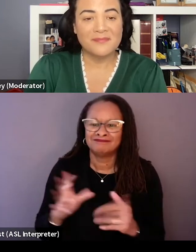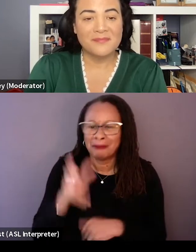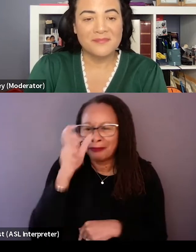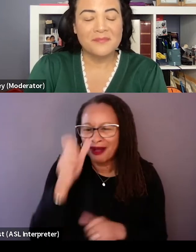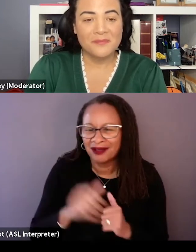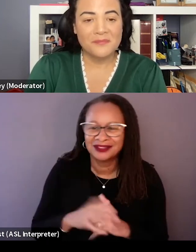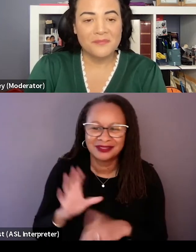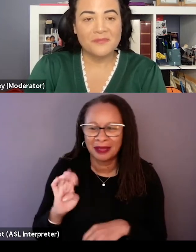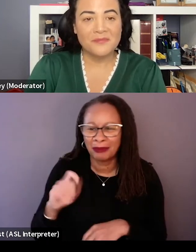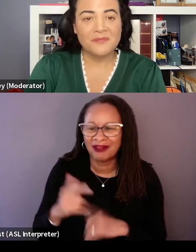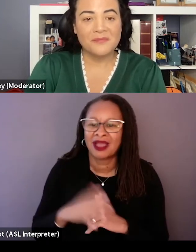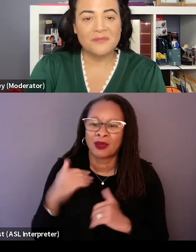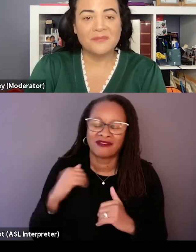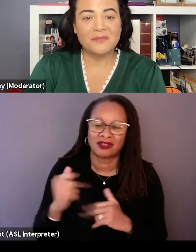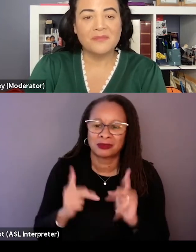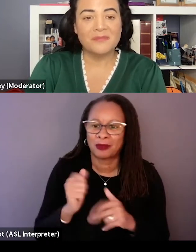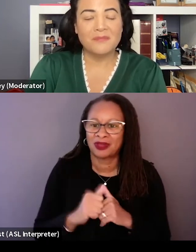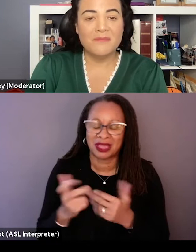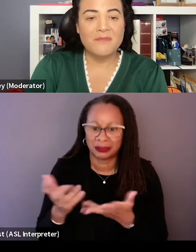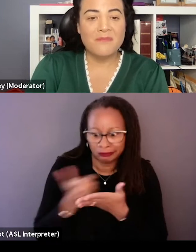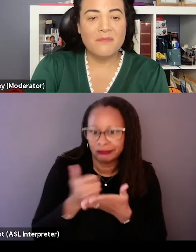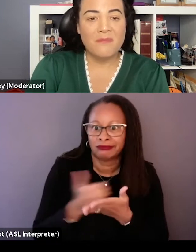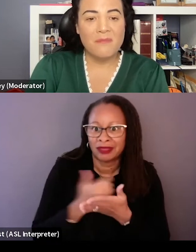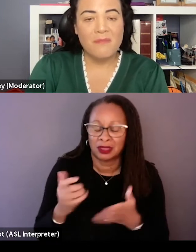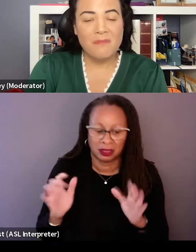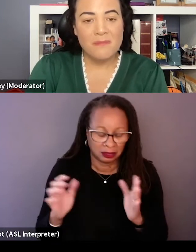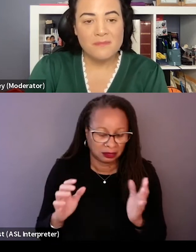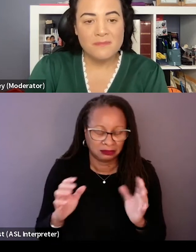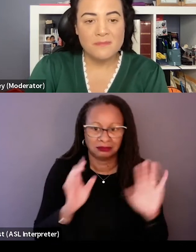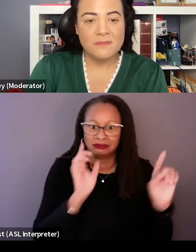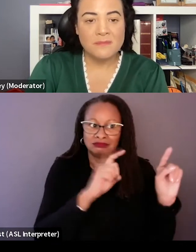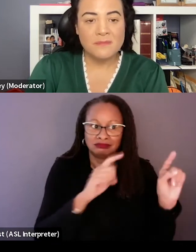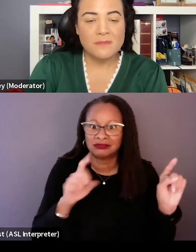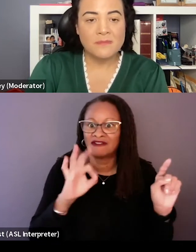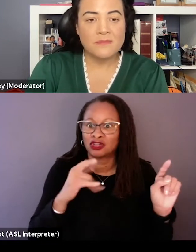have all these people logging footage and then you would get, someone sending you an email saying, oh my God,